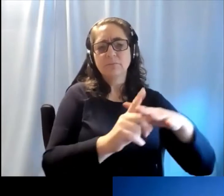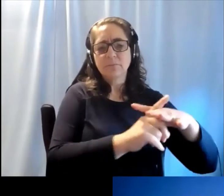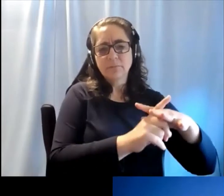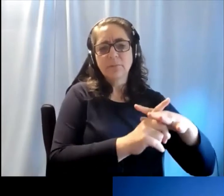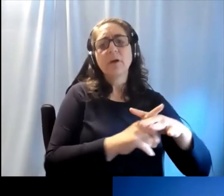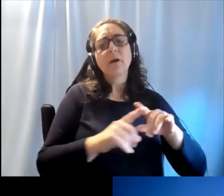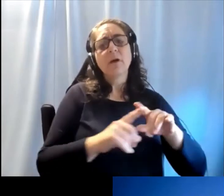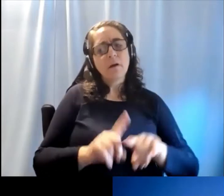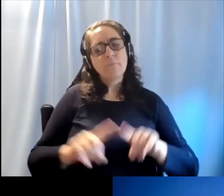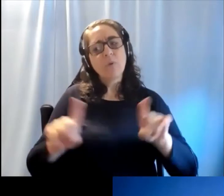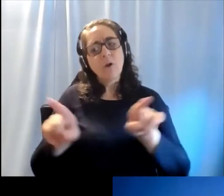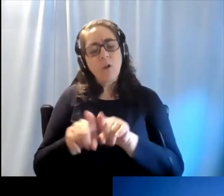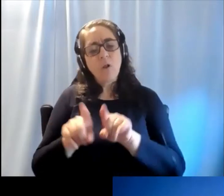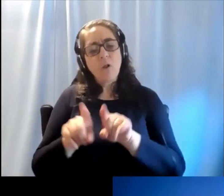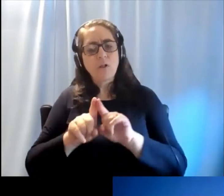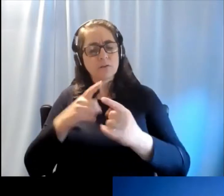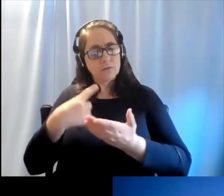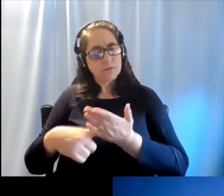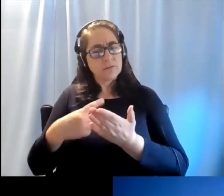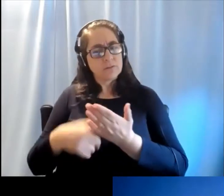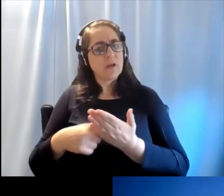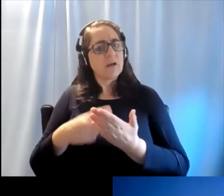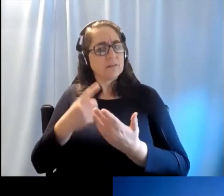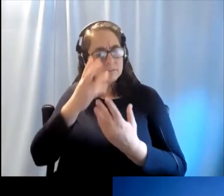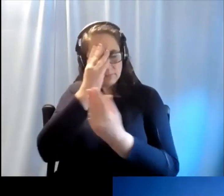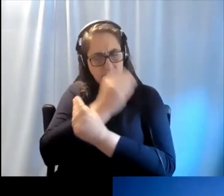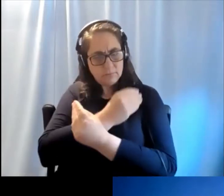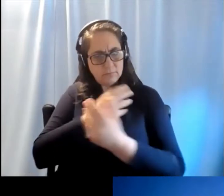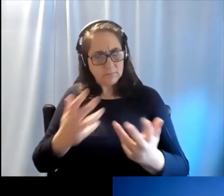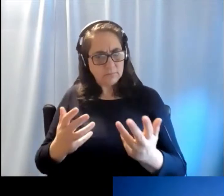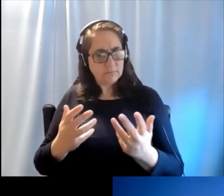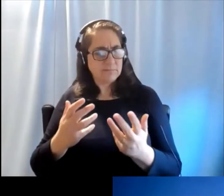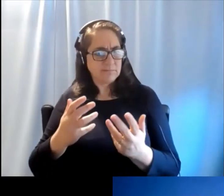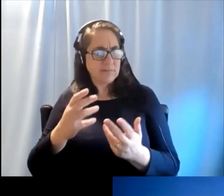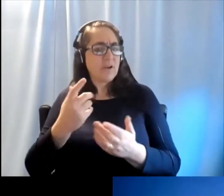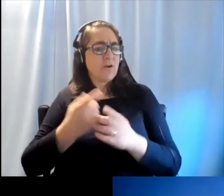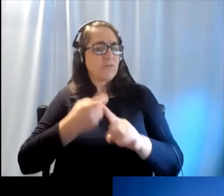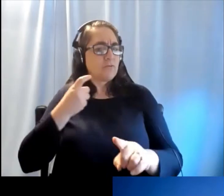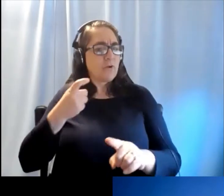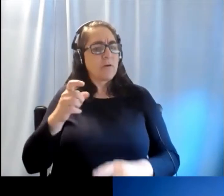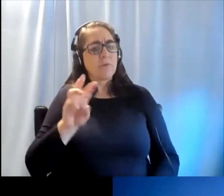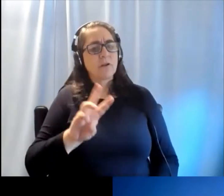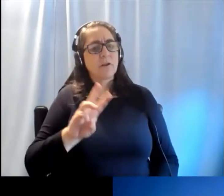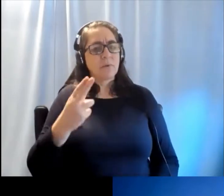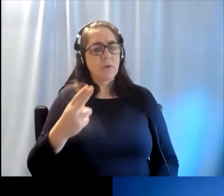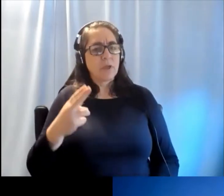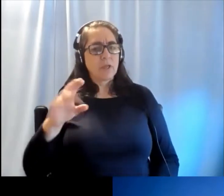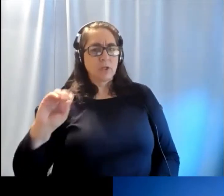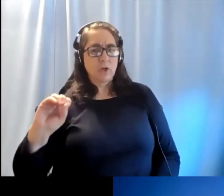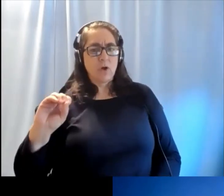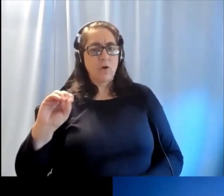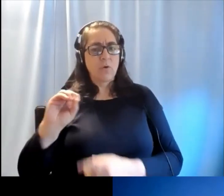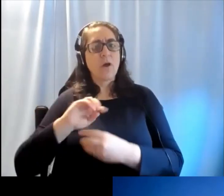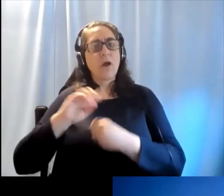but they also discussed the information, which WHO, which we have provided to them about